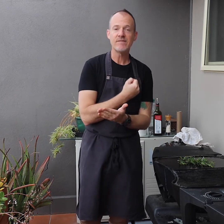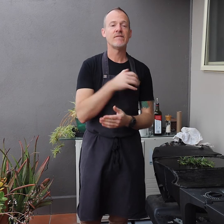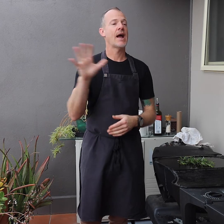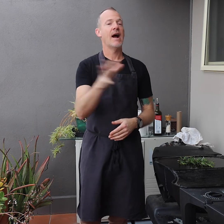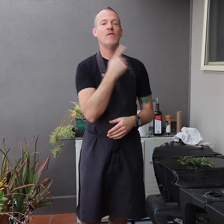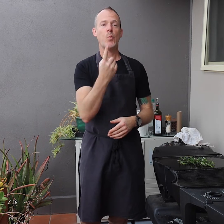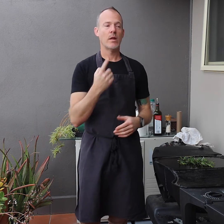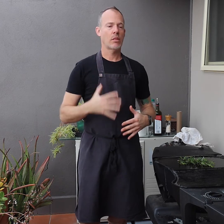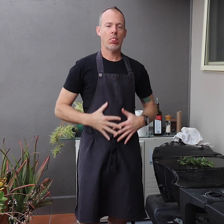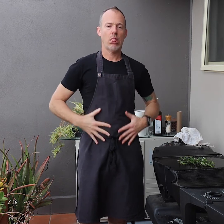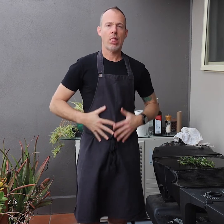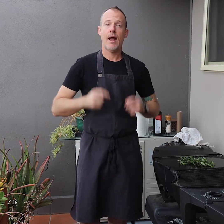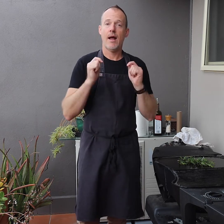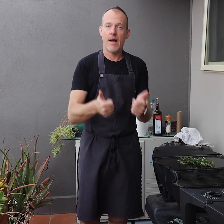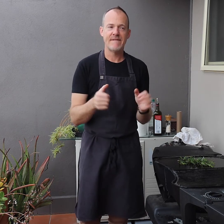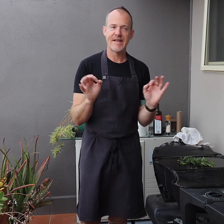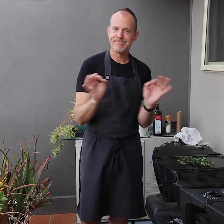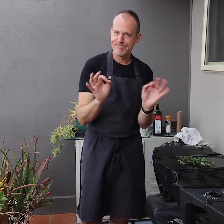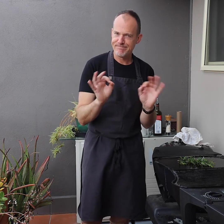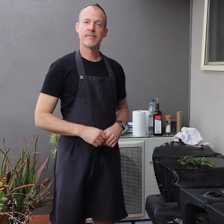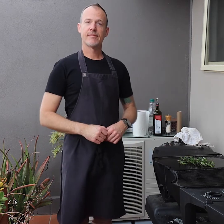without making people ill.